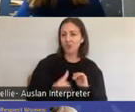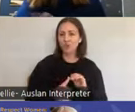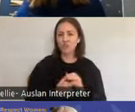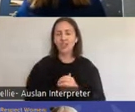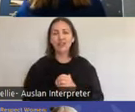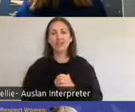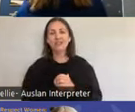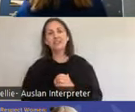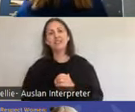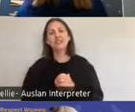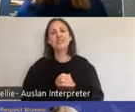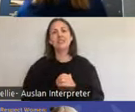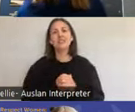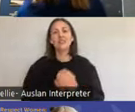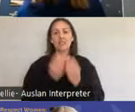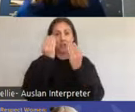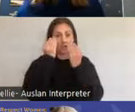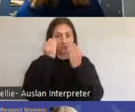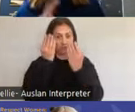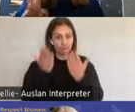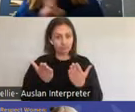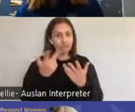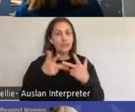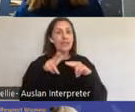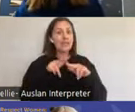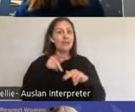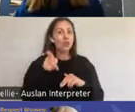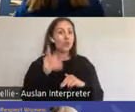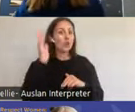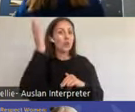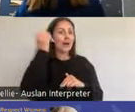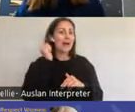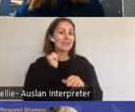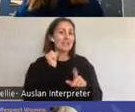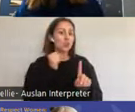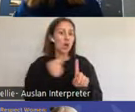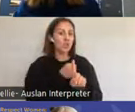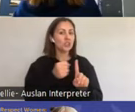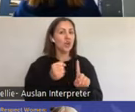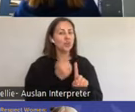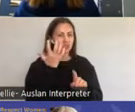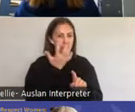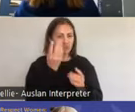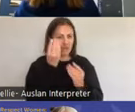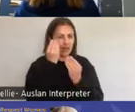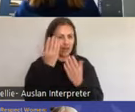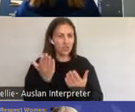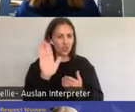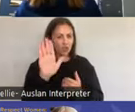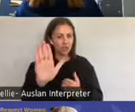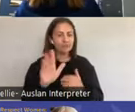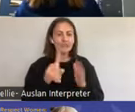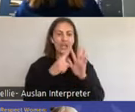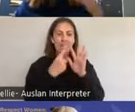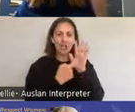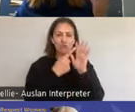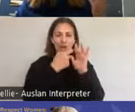it's a trigger warning for sexual assault is there's 2 different ways of getting erections. So when I talk about erections, I talk about erections of the penis